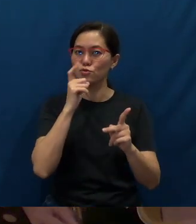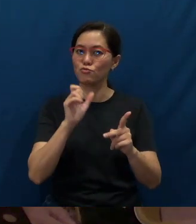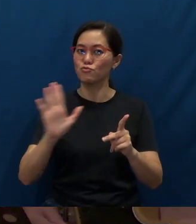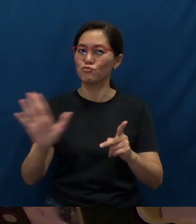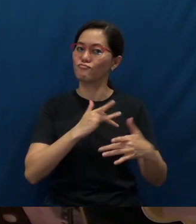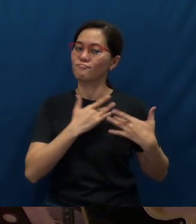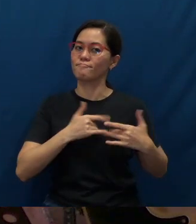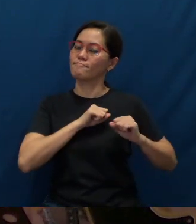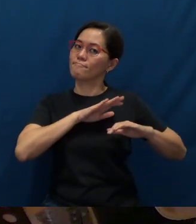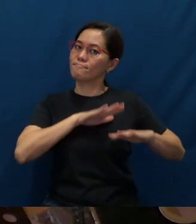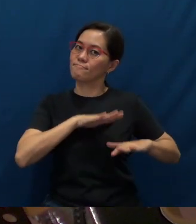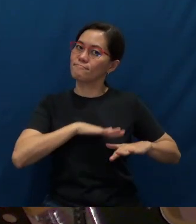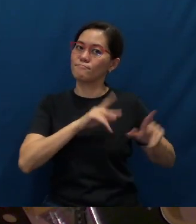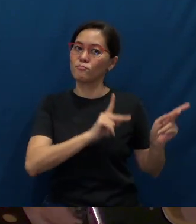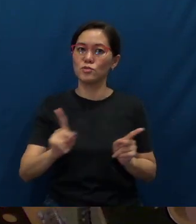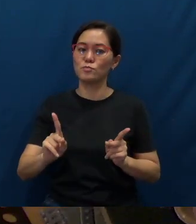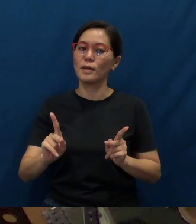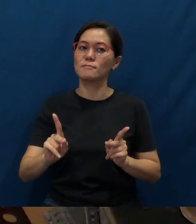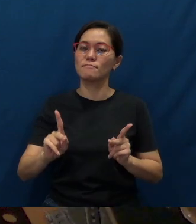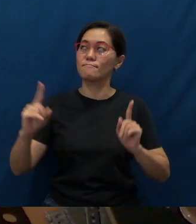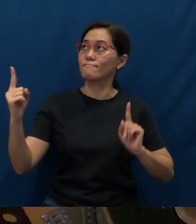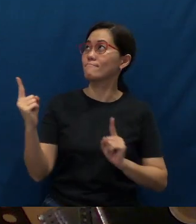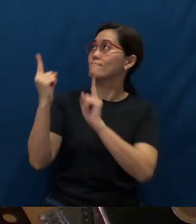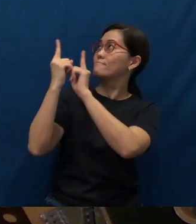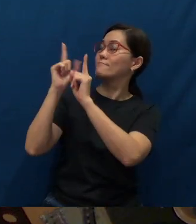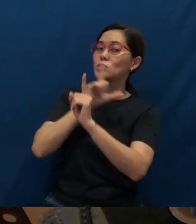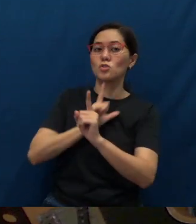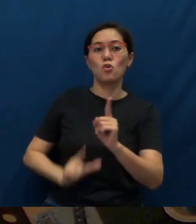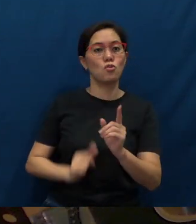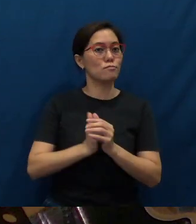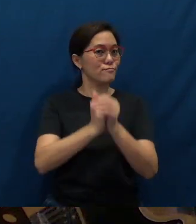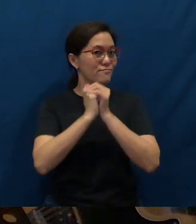and prepared your hearts to meet the Lord in worship.